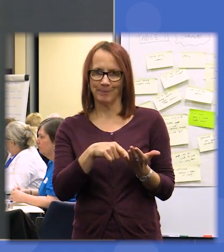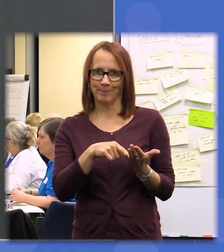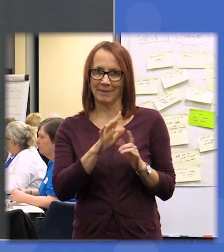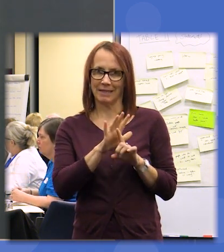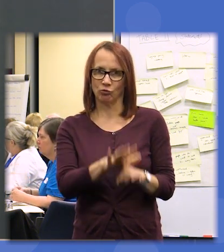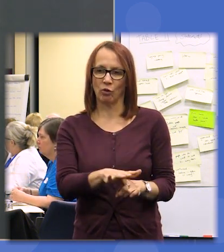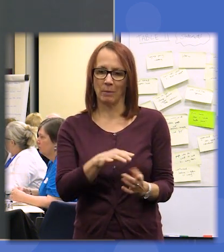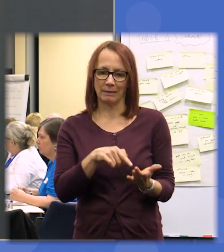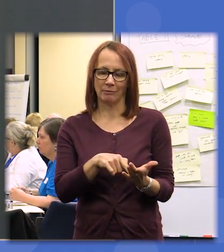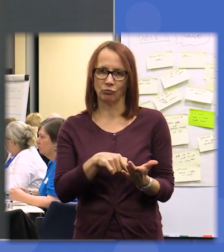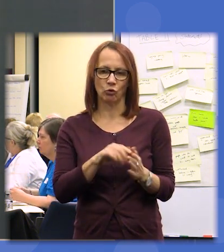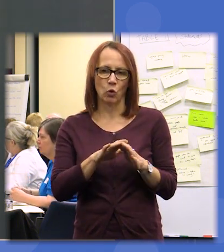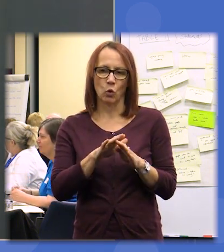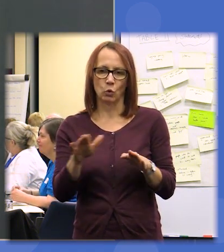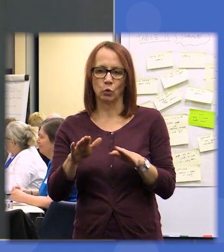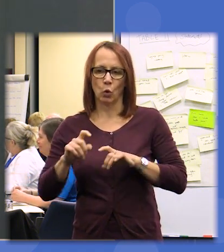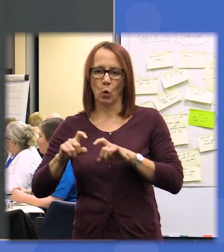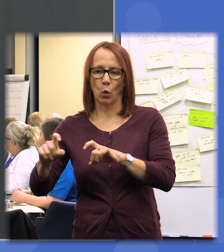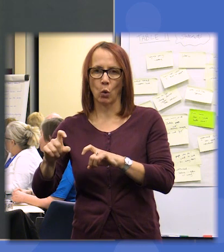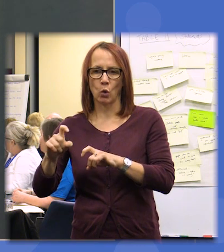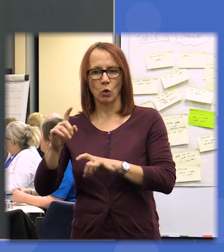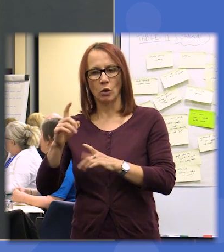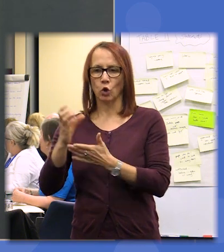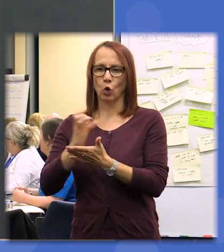then it may not be consistent with the code of conduct that we've all signed up